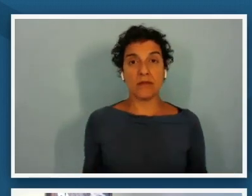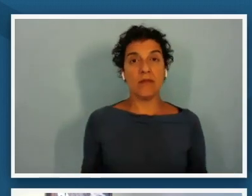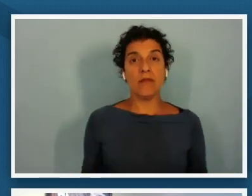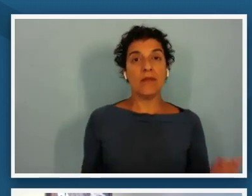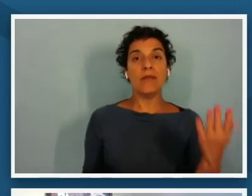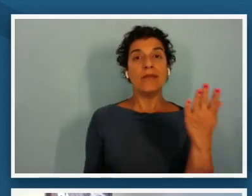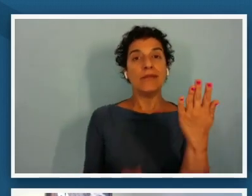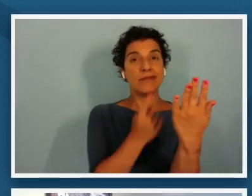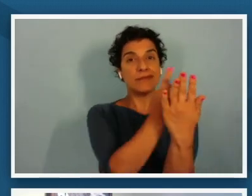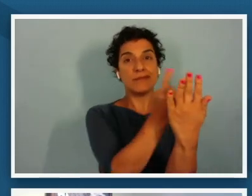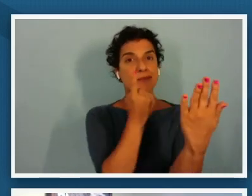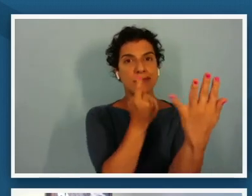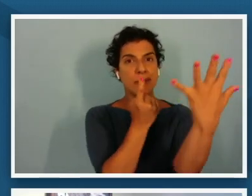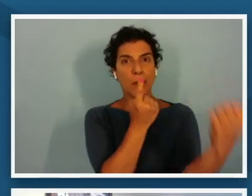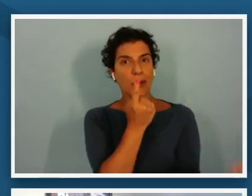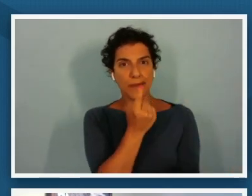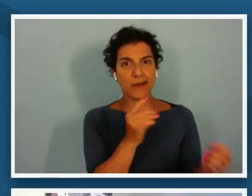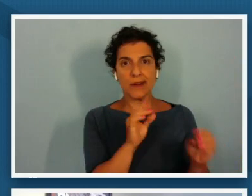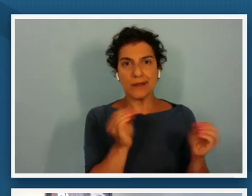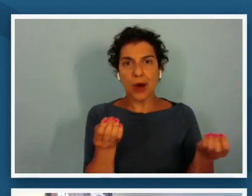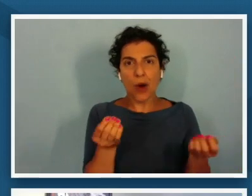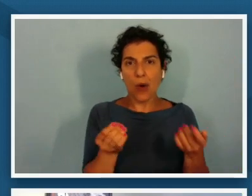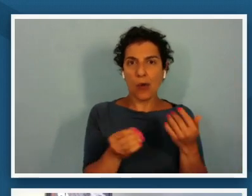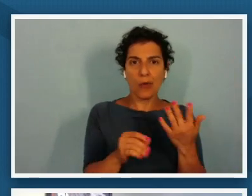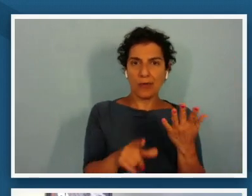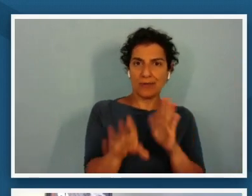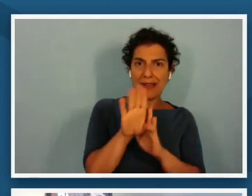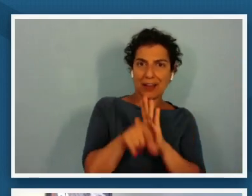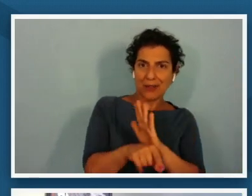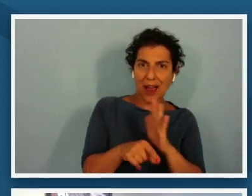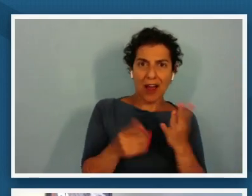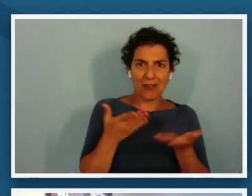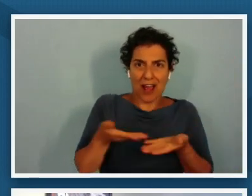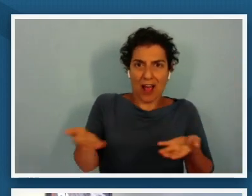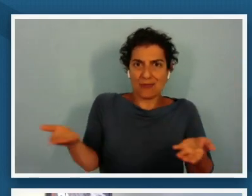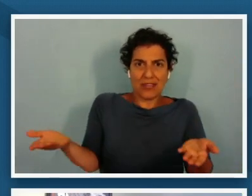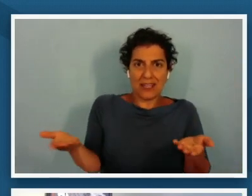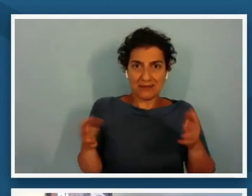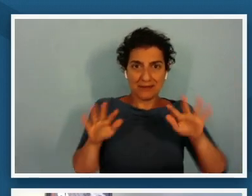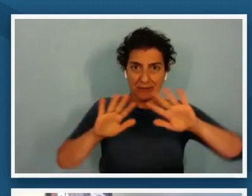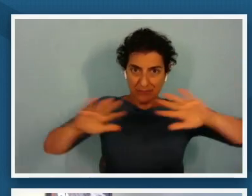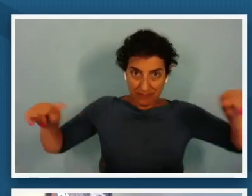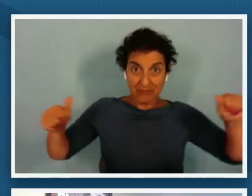objects